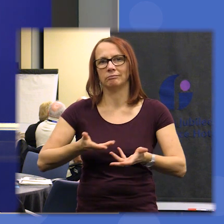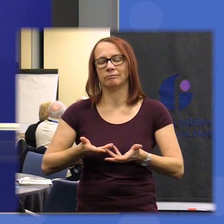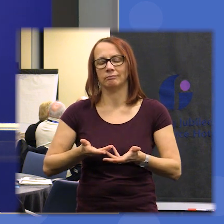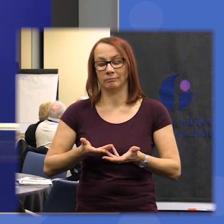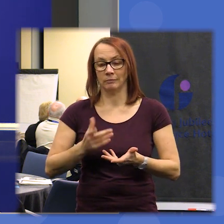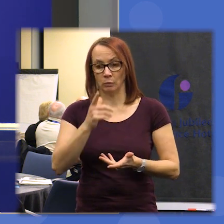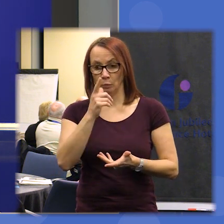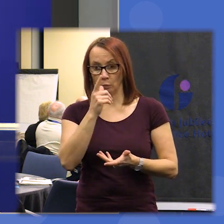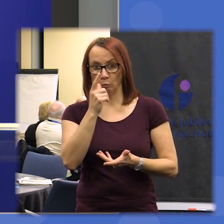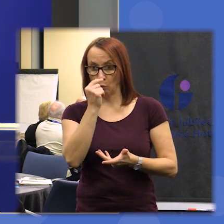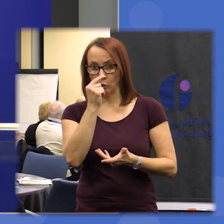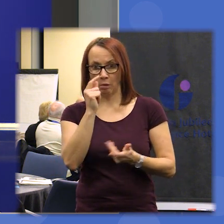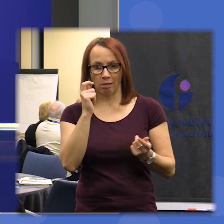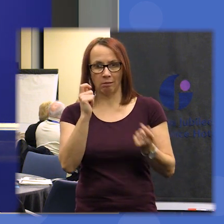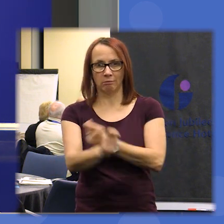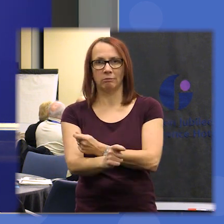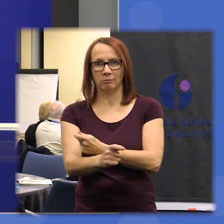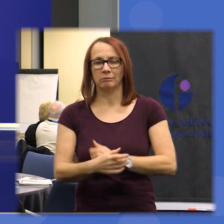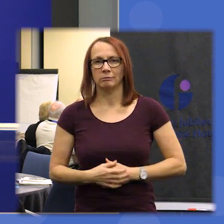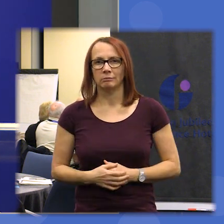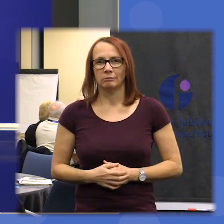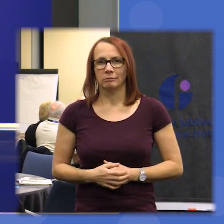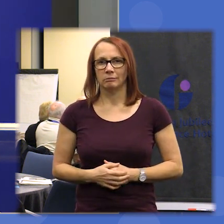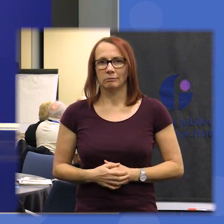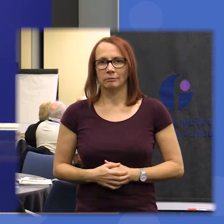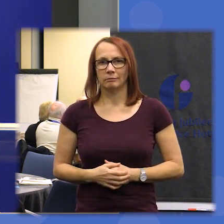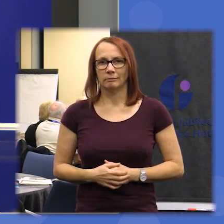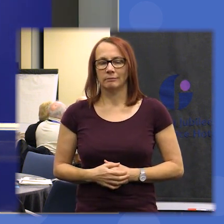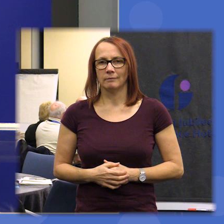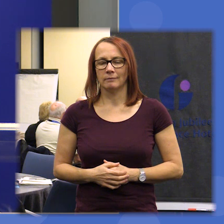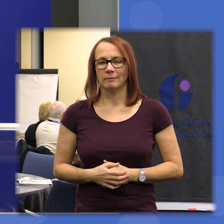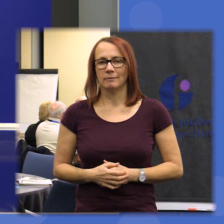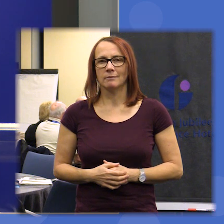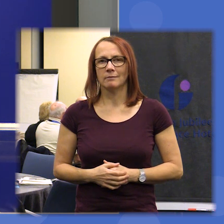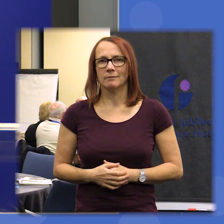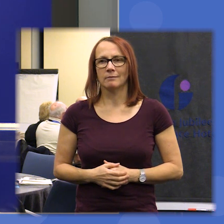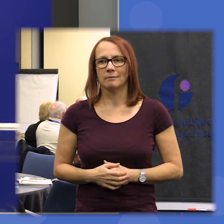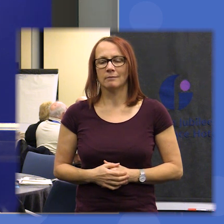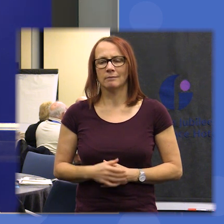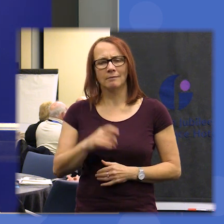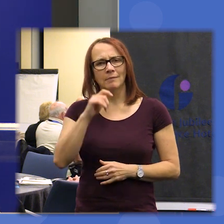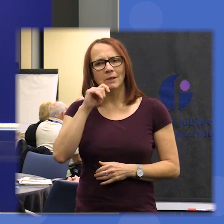a difference and in doing that we're going to be um actually seeing through